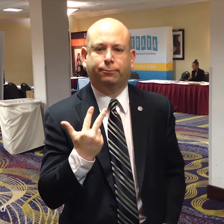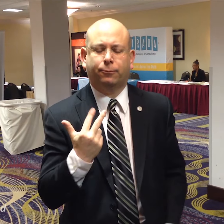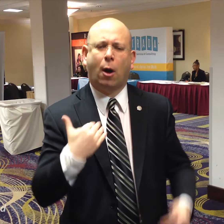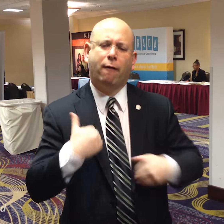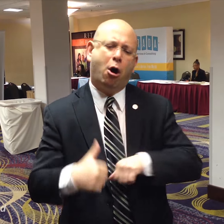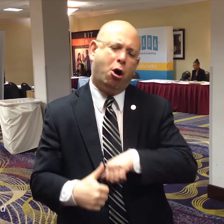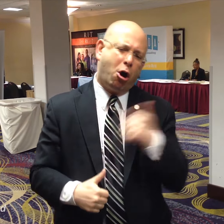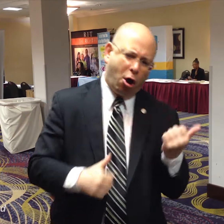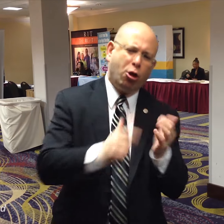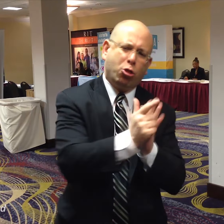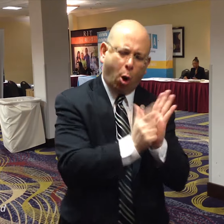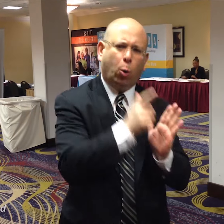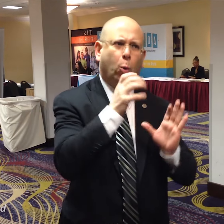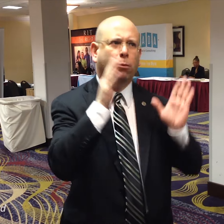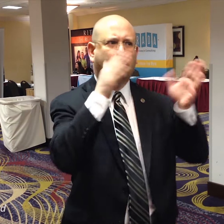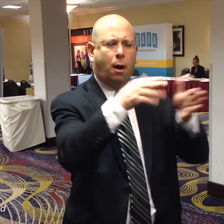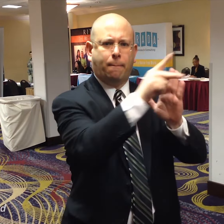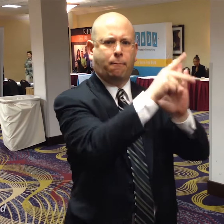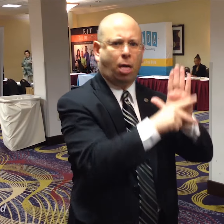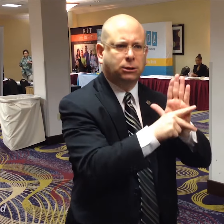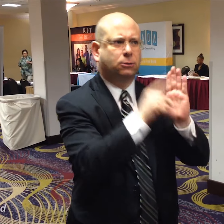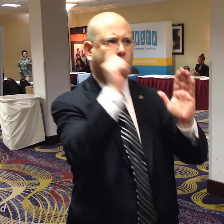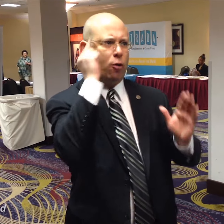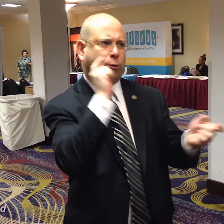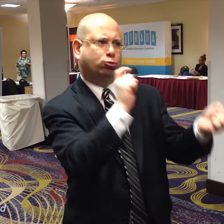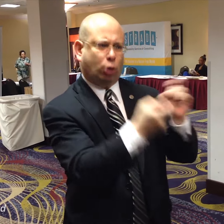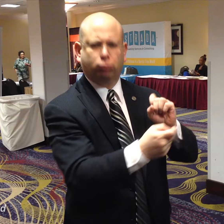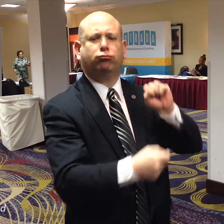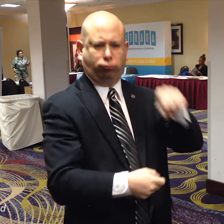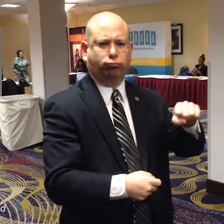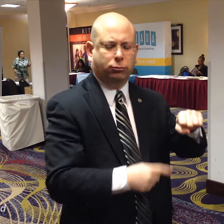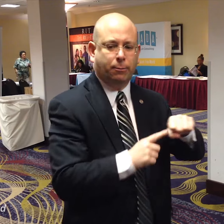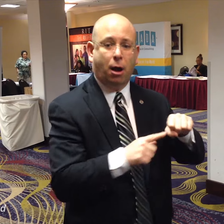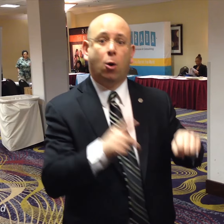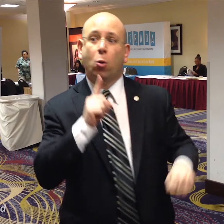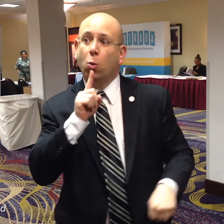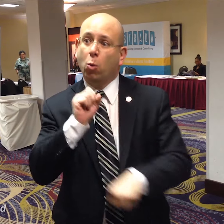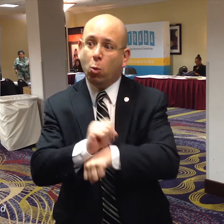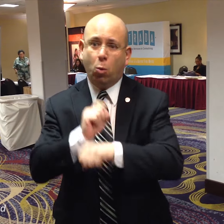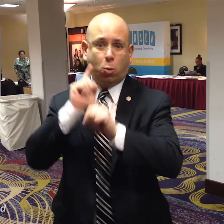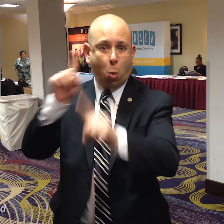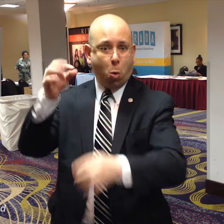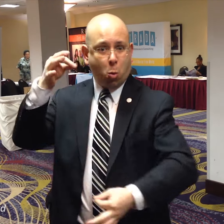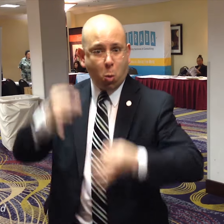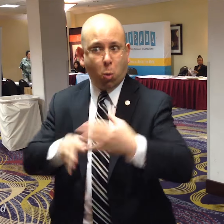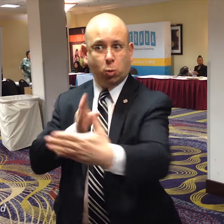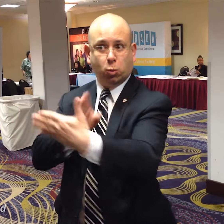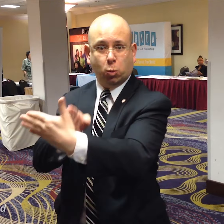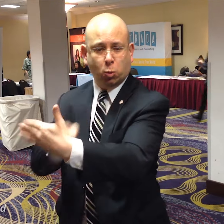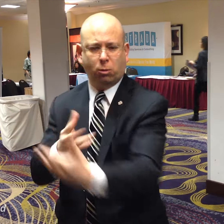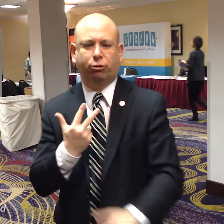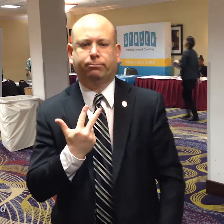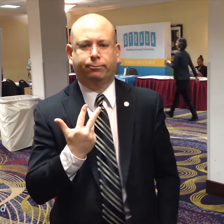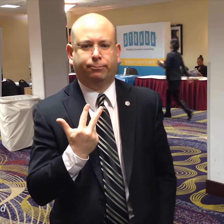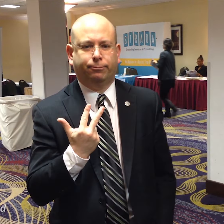We do have other lawyers that focus on policy changes through dialogue with government agencies but only have three lawyers to go to court and handle litigation.